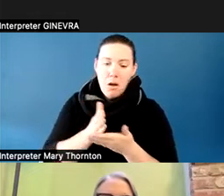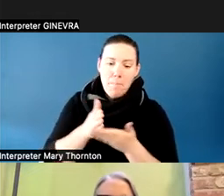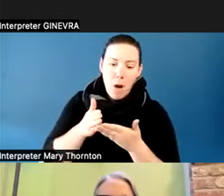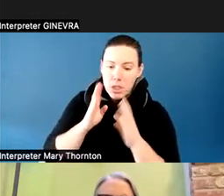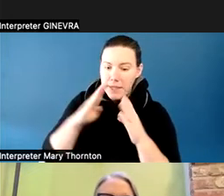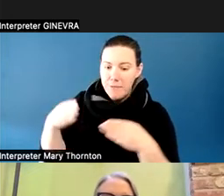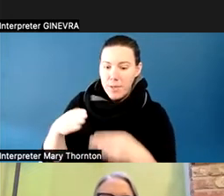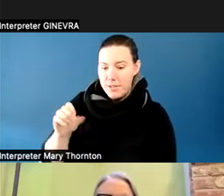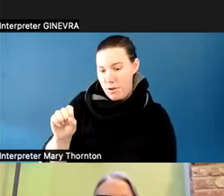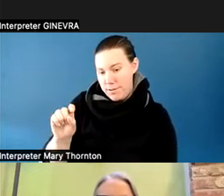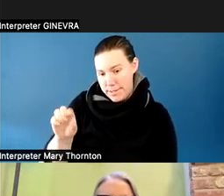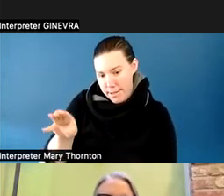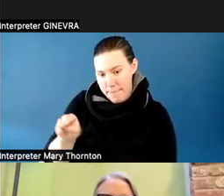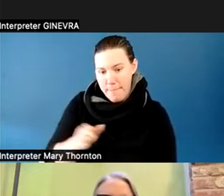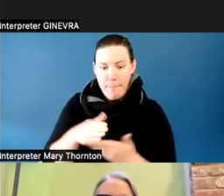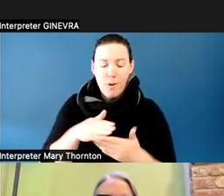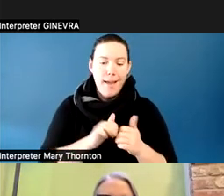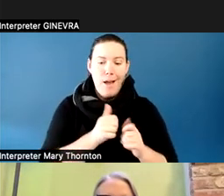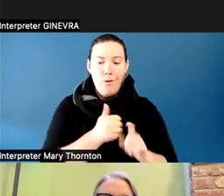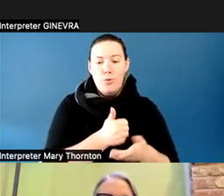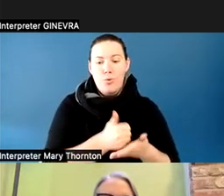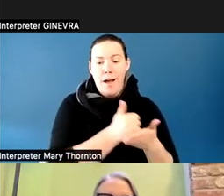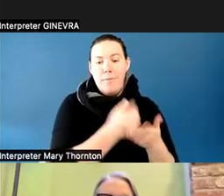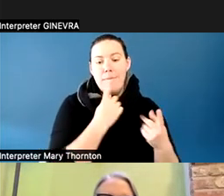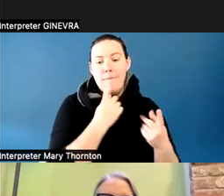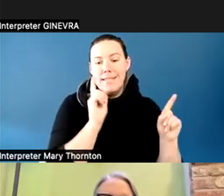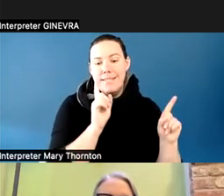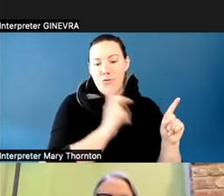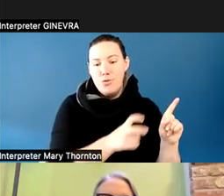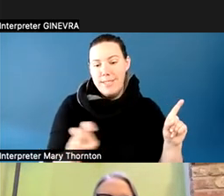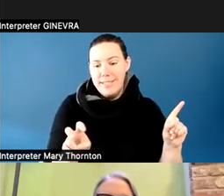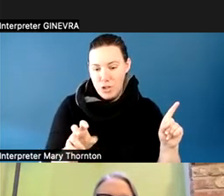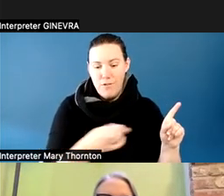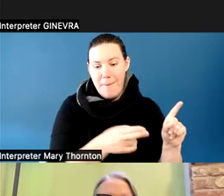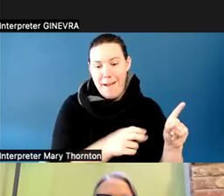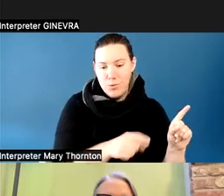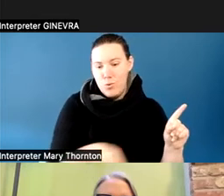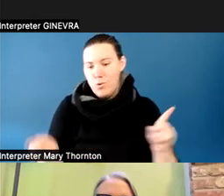and being successful with those transitions. And one of the things that we built into this project,